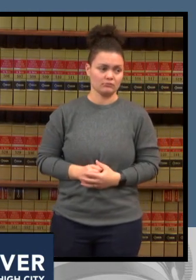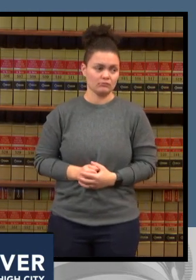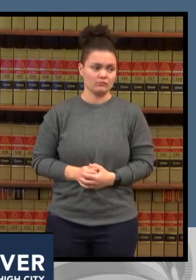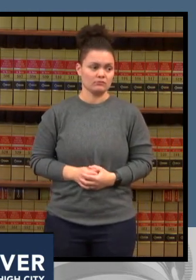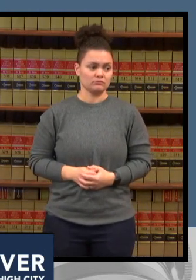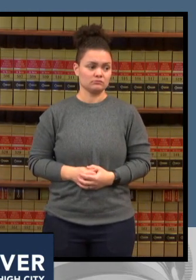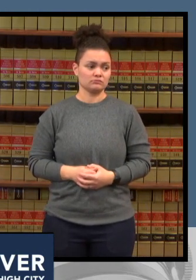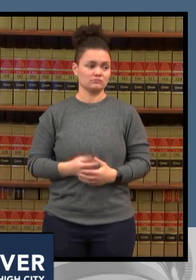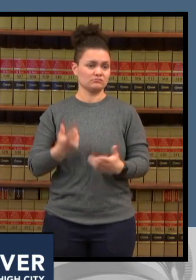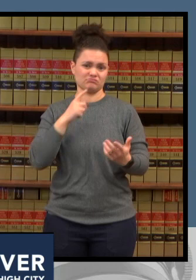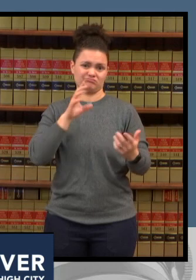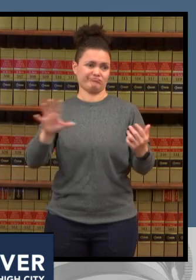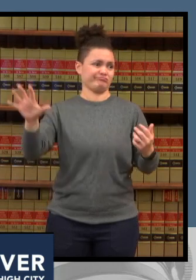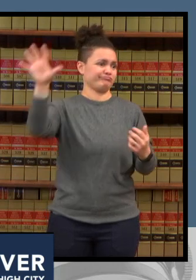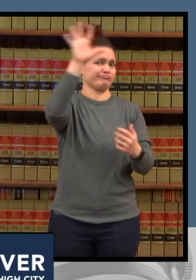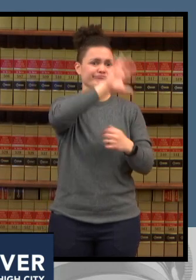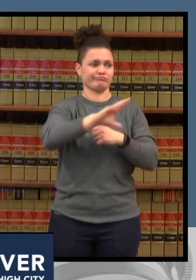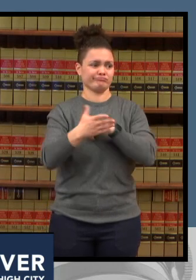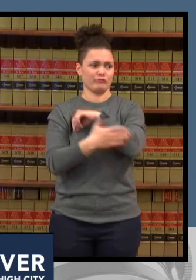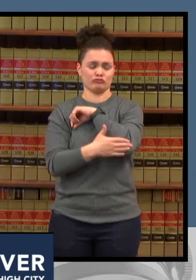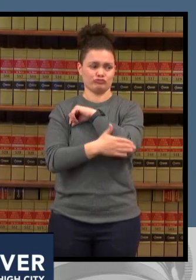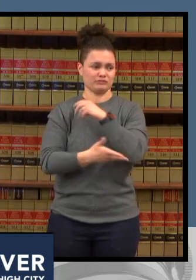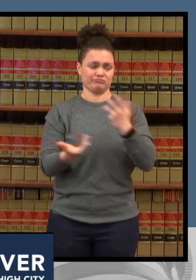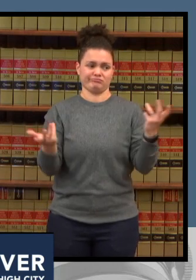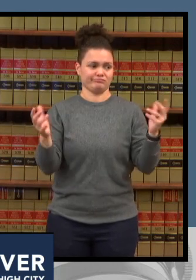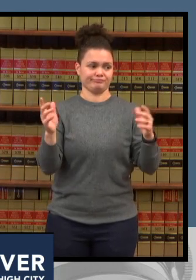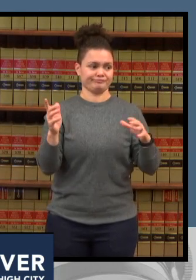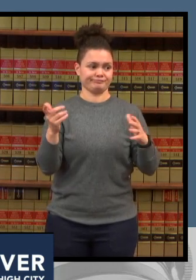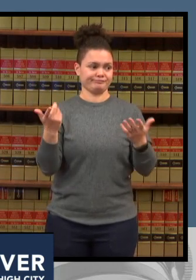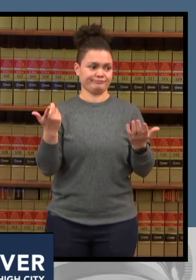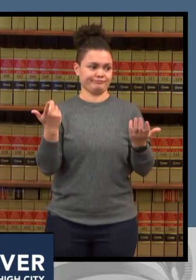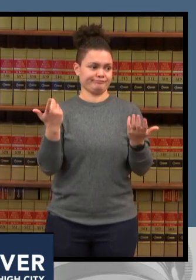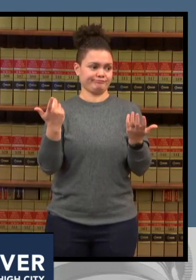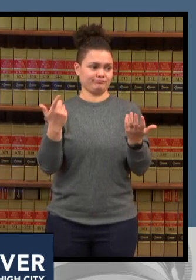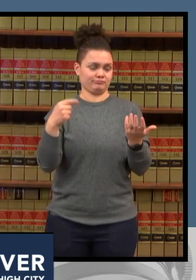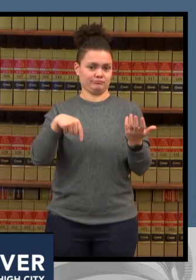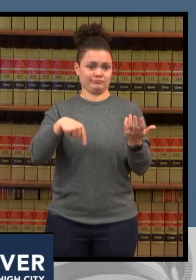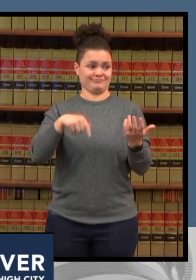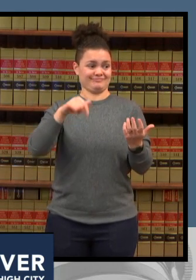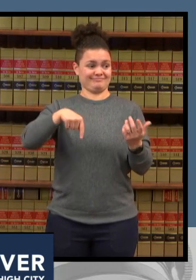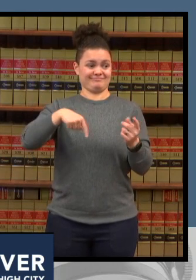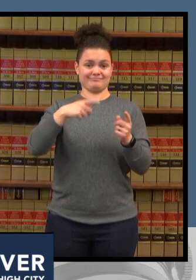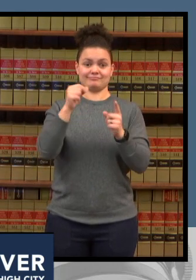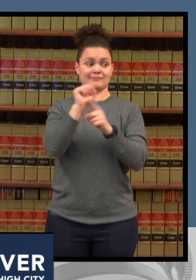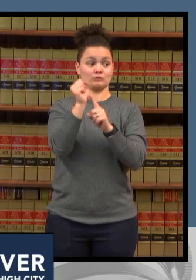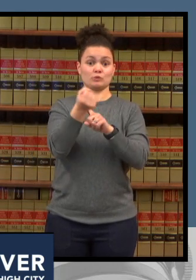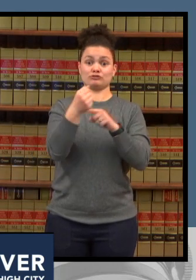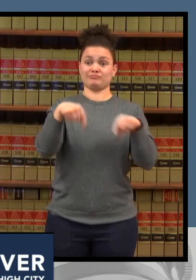the uh one of the two biggest concerns in terms of providing safe delivery of care is maintaining the